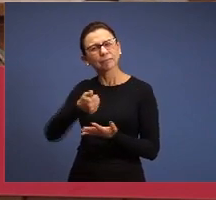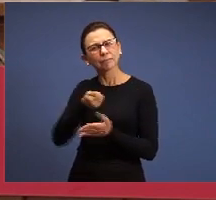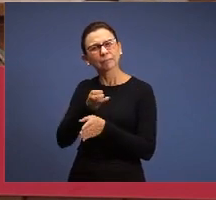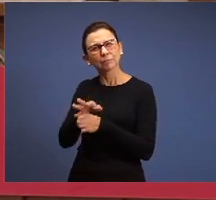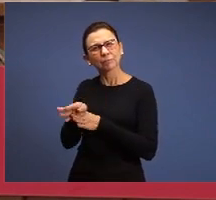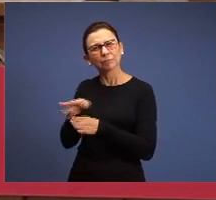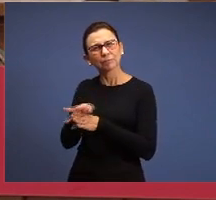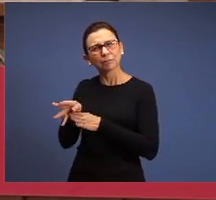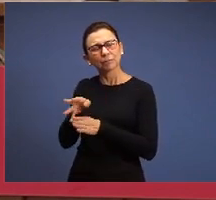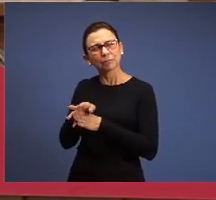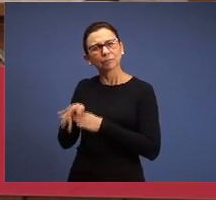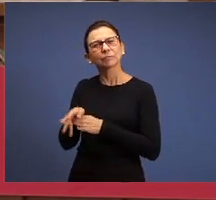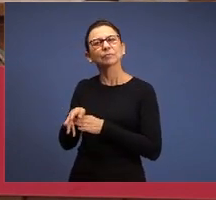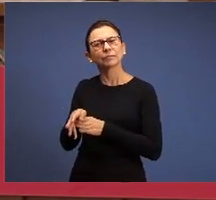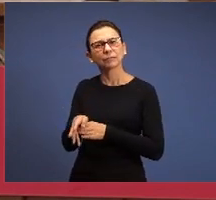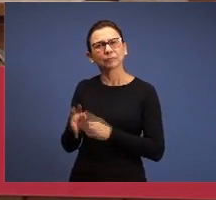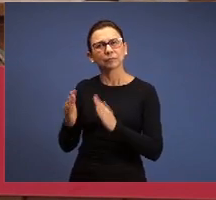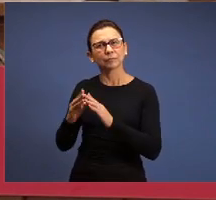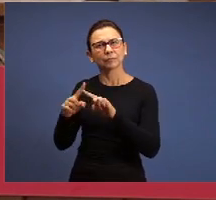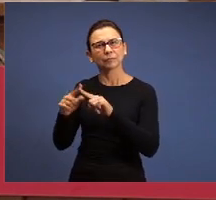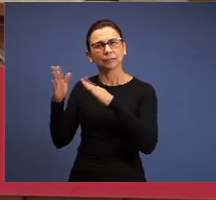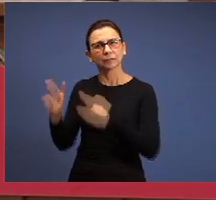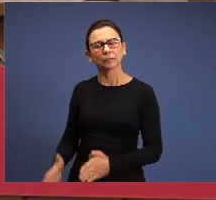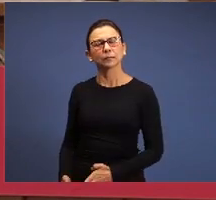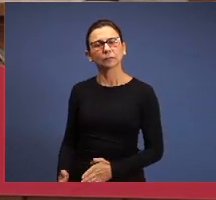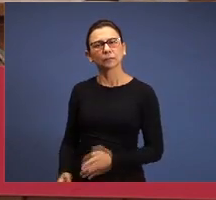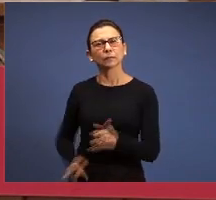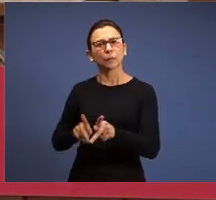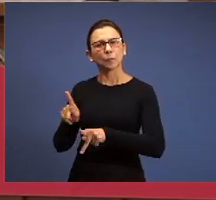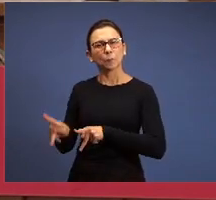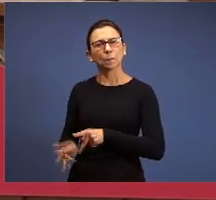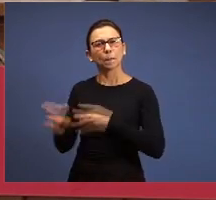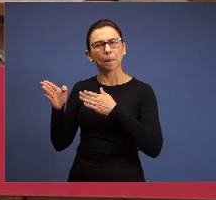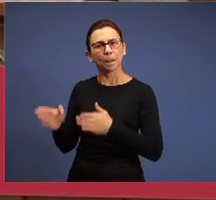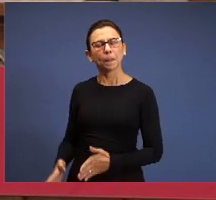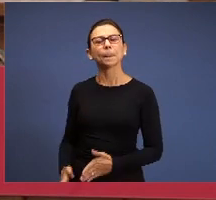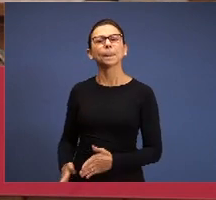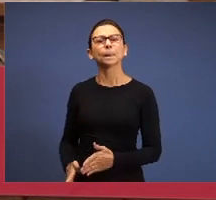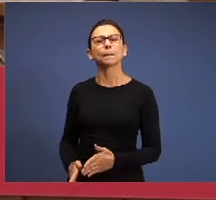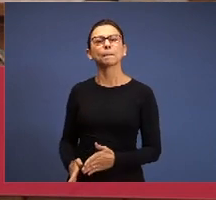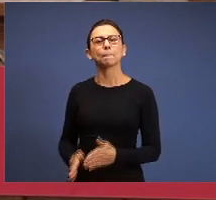the church, this time, can walk safe